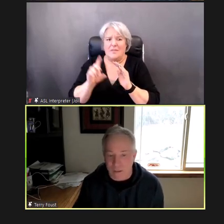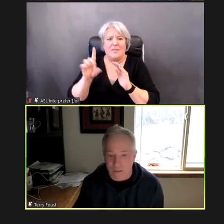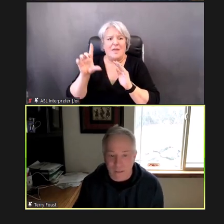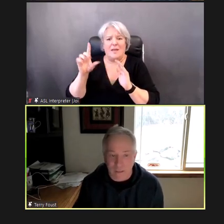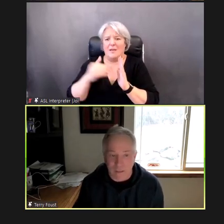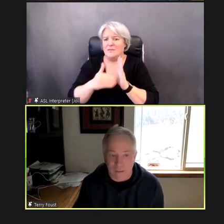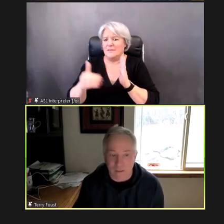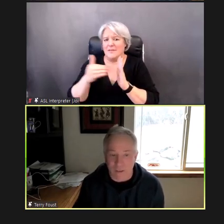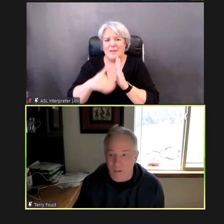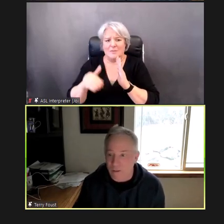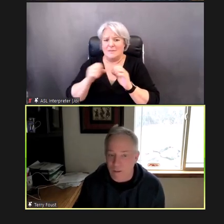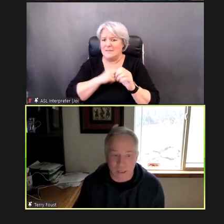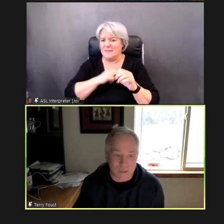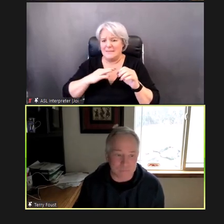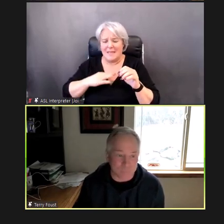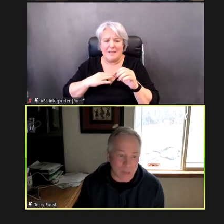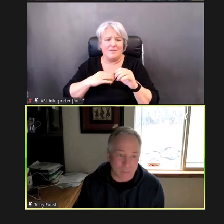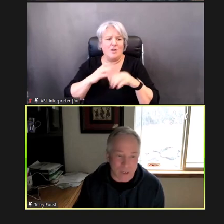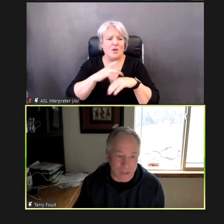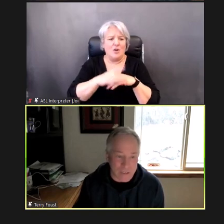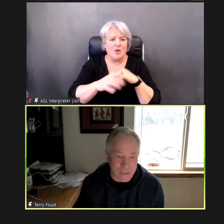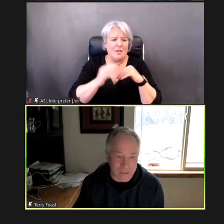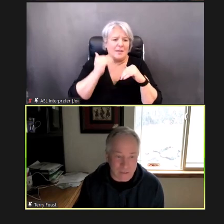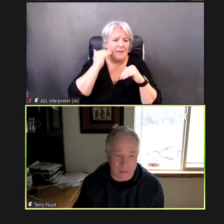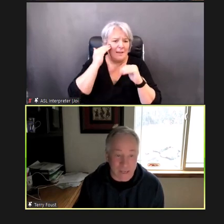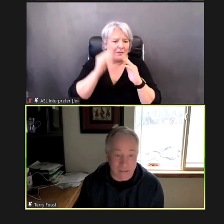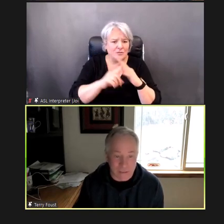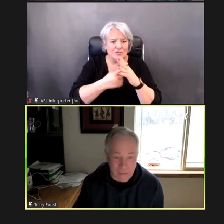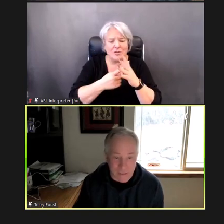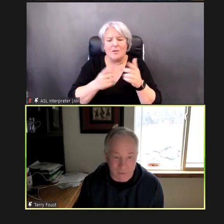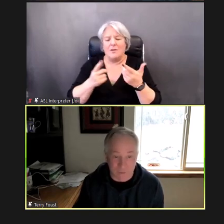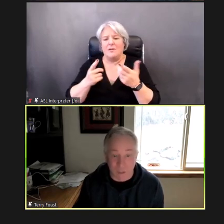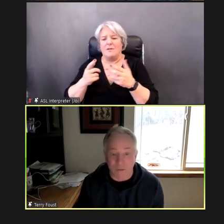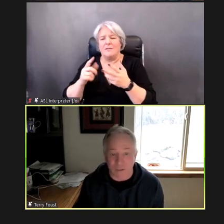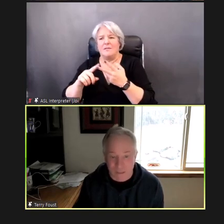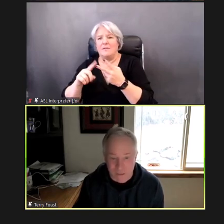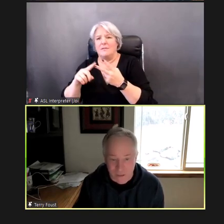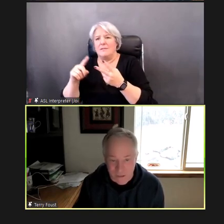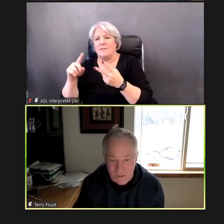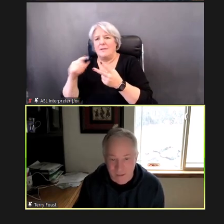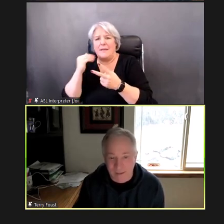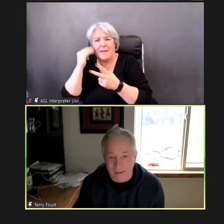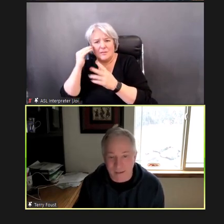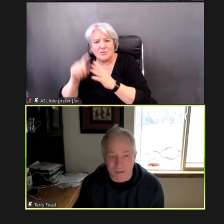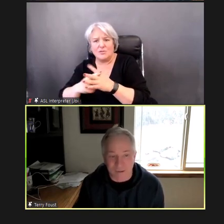Head Start Head start, American Indian Alaskan native and migrant